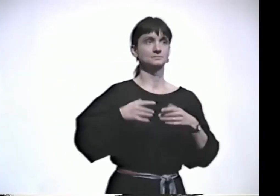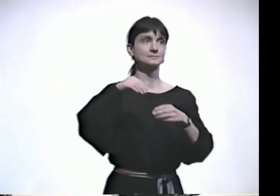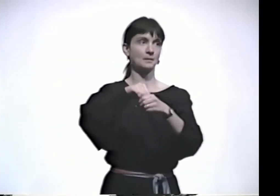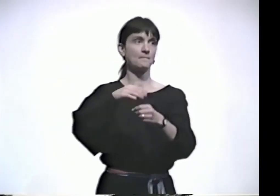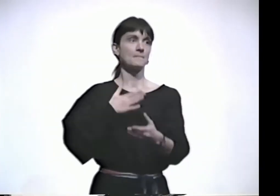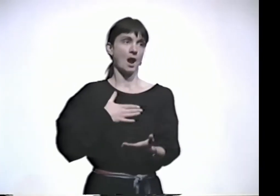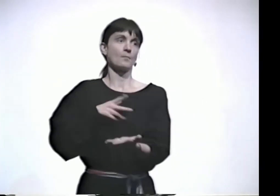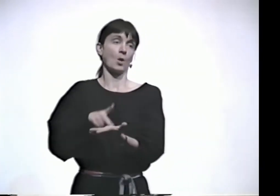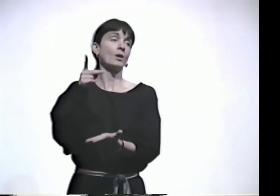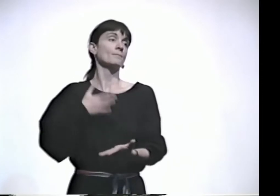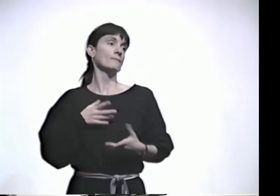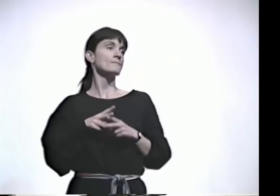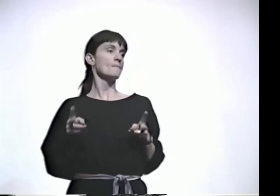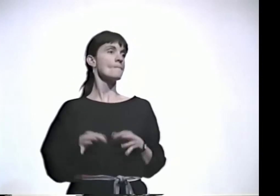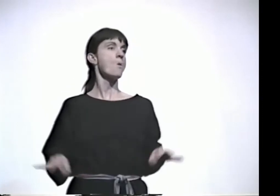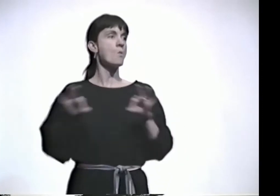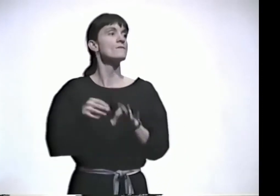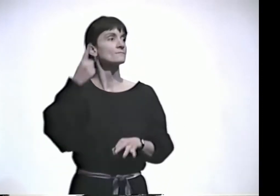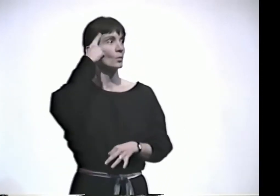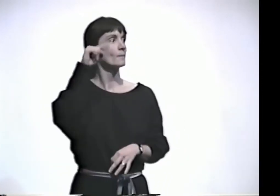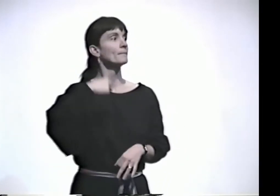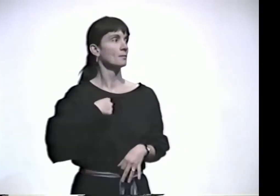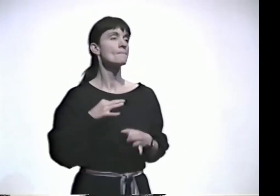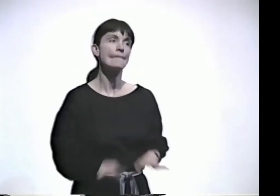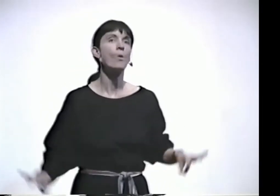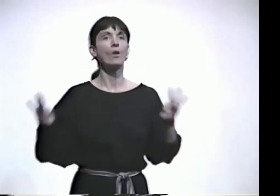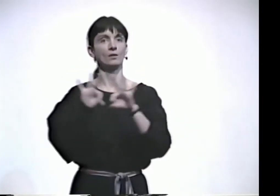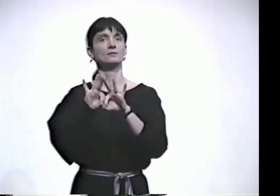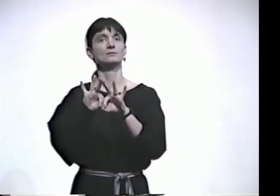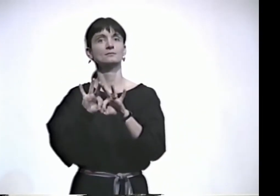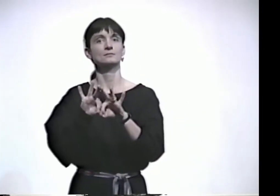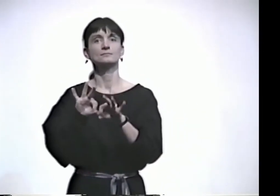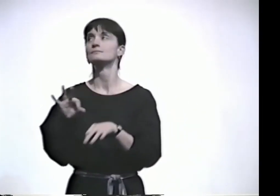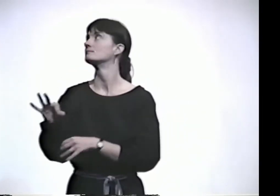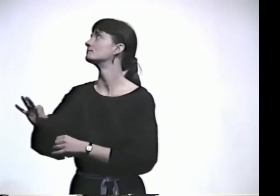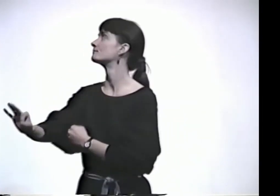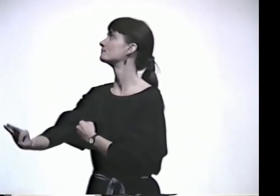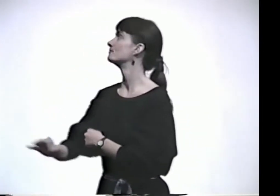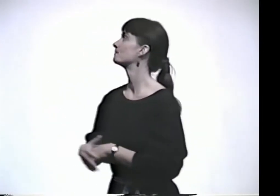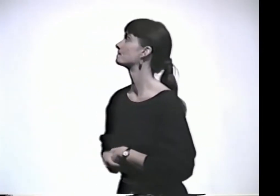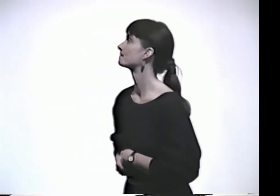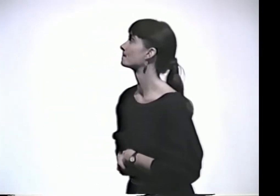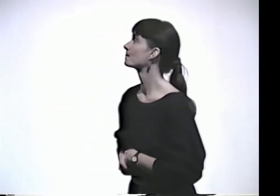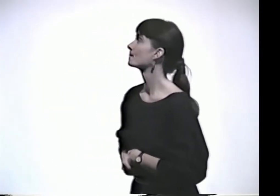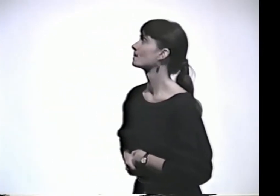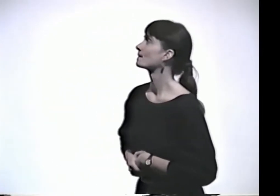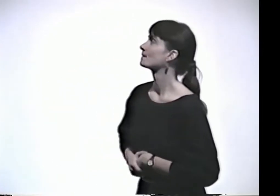FEELINGS ARE SO IMPORTANT TO ME, VERY, VERY IMPORTANT.